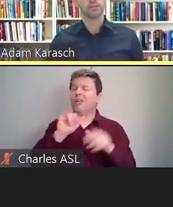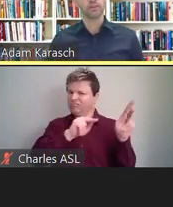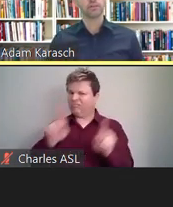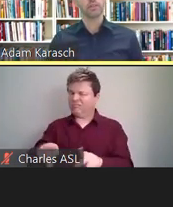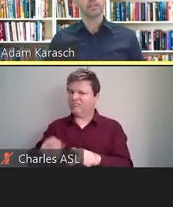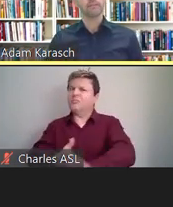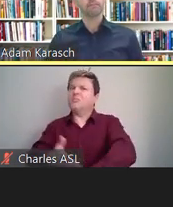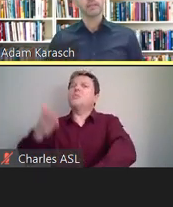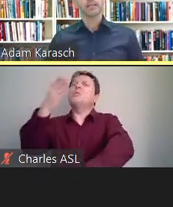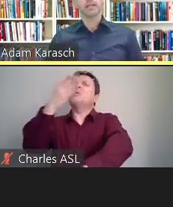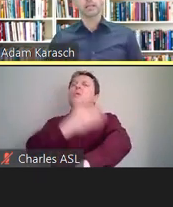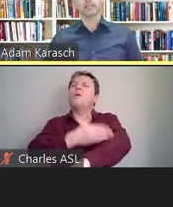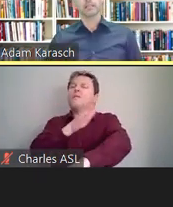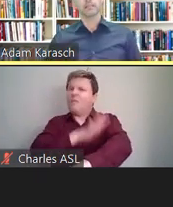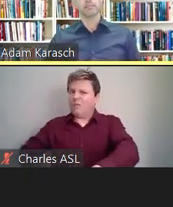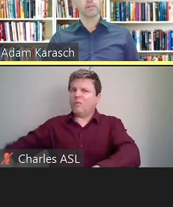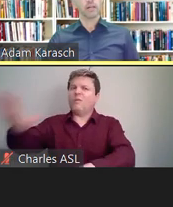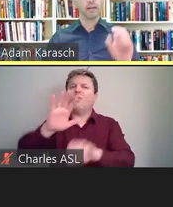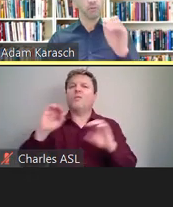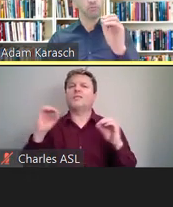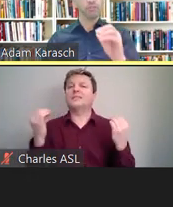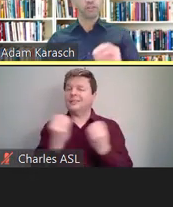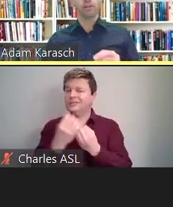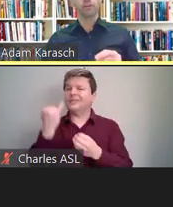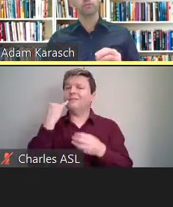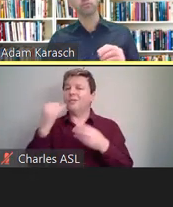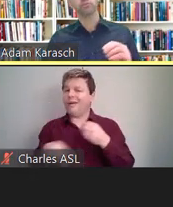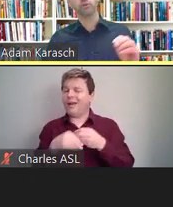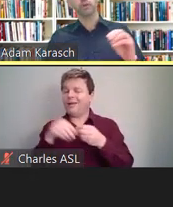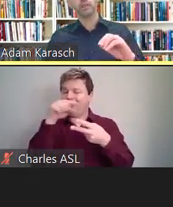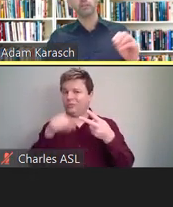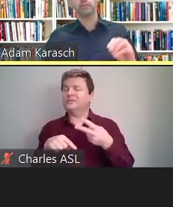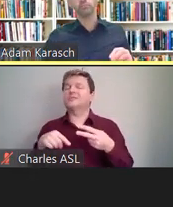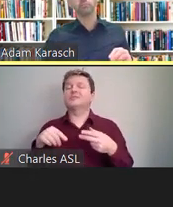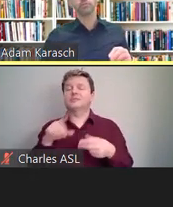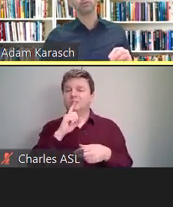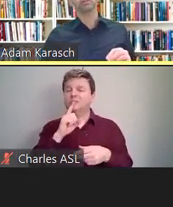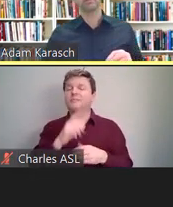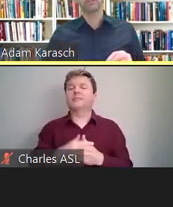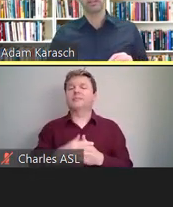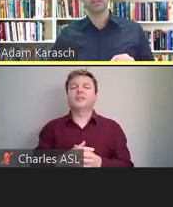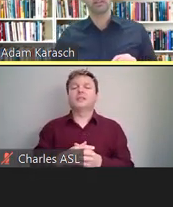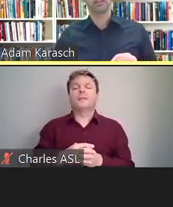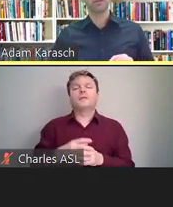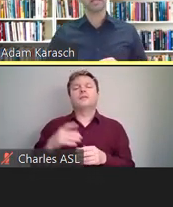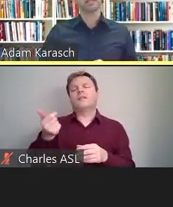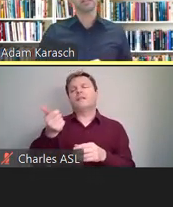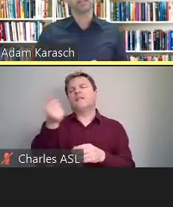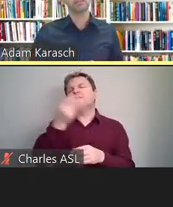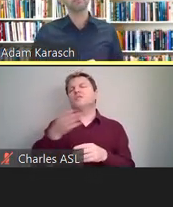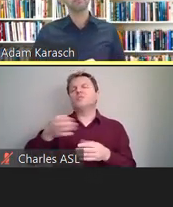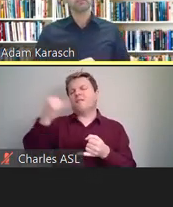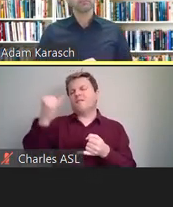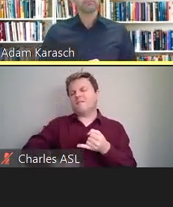So a couple final notes before we go into the Q&A section